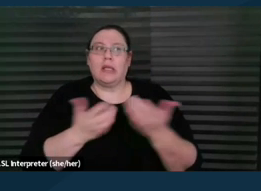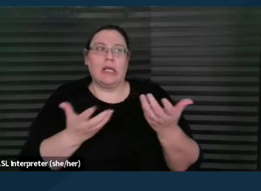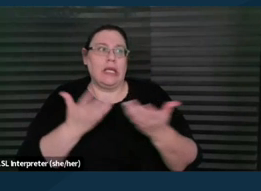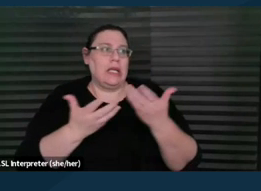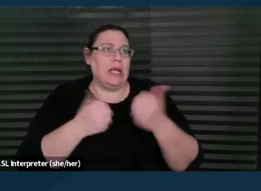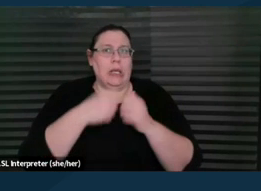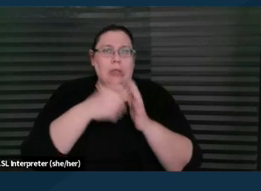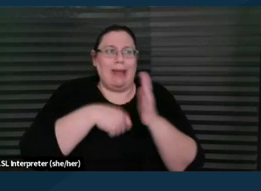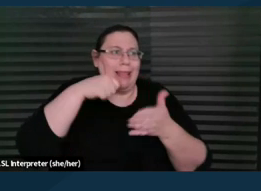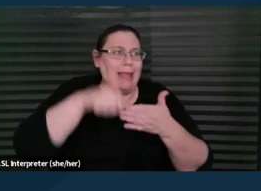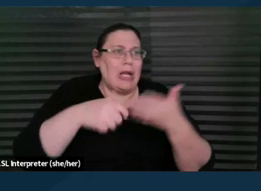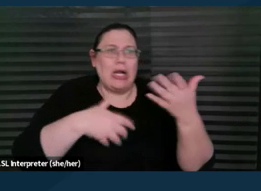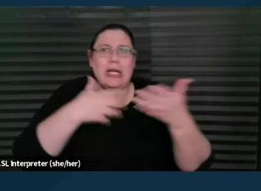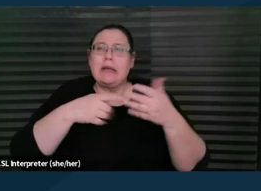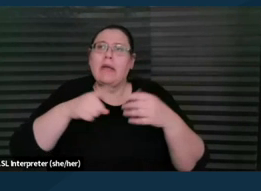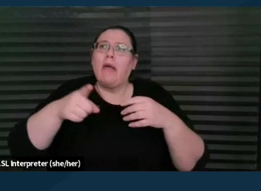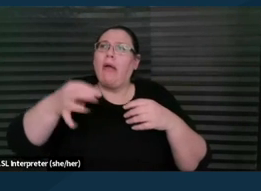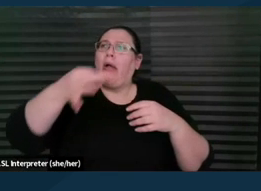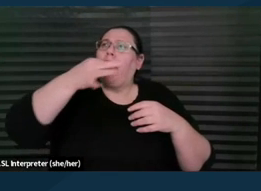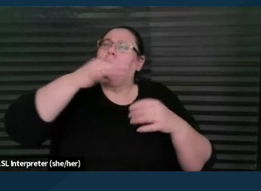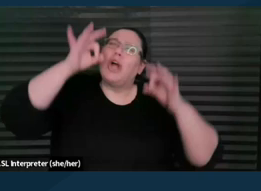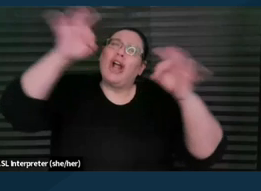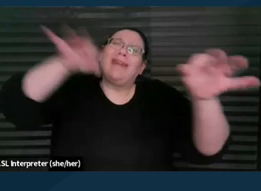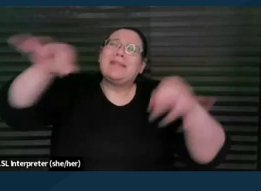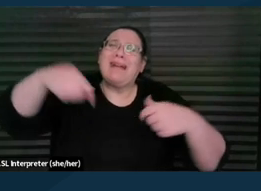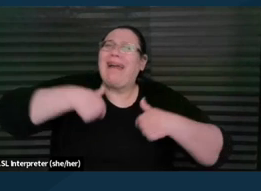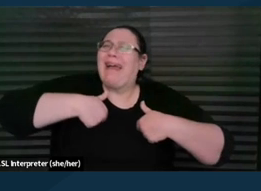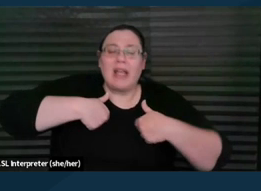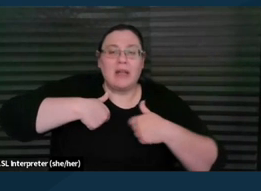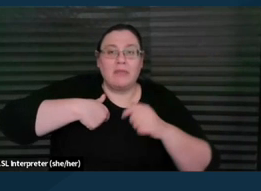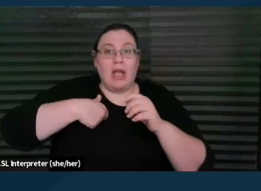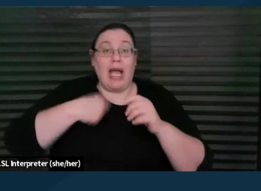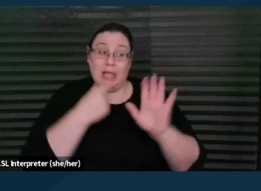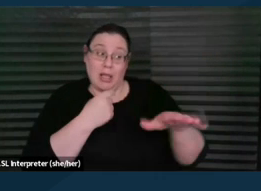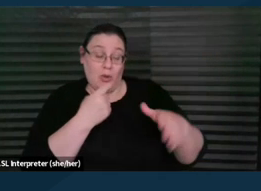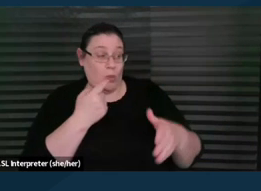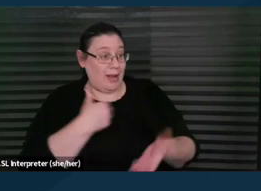you said it so eloquently, could you just say it?" That I say, "Would it be helpful to you if I sent you a sample letter?"